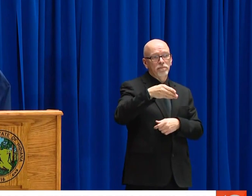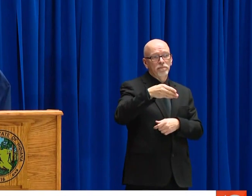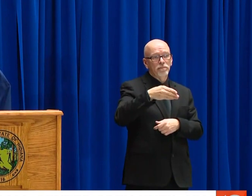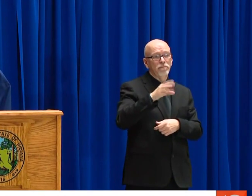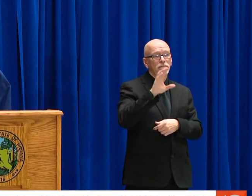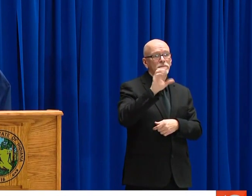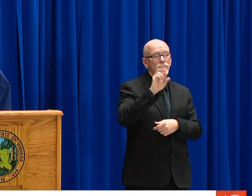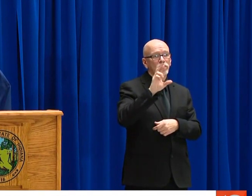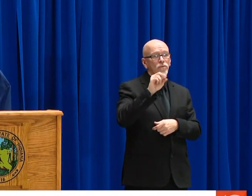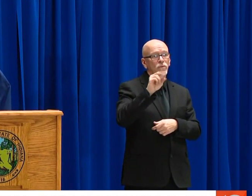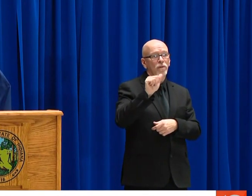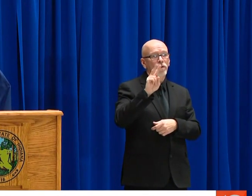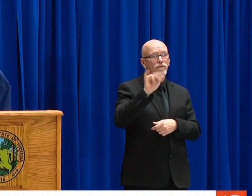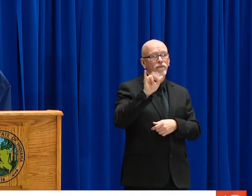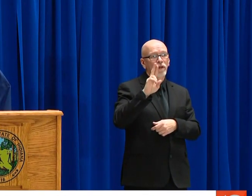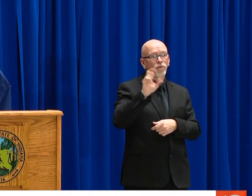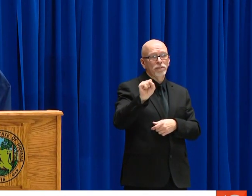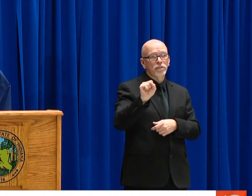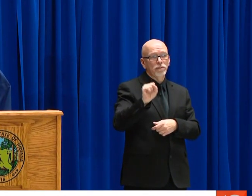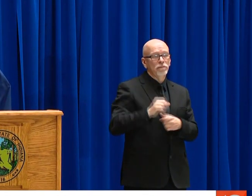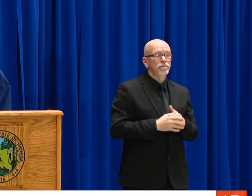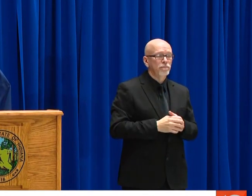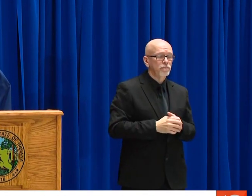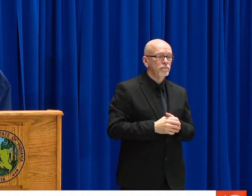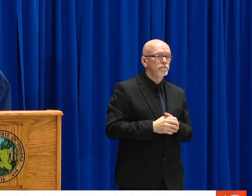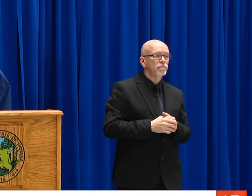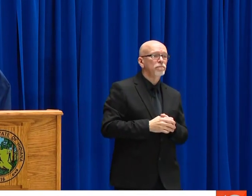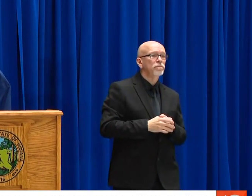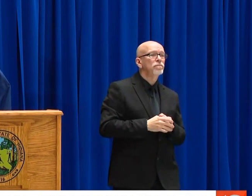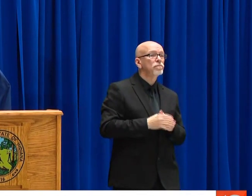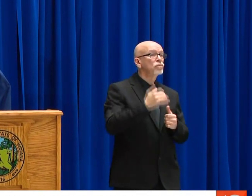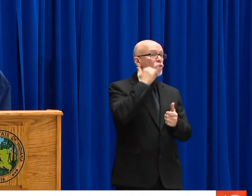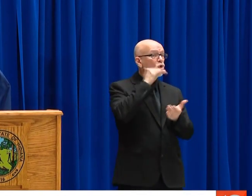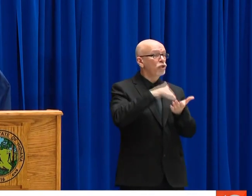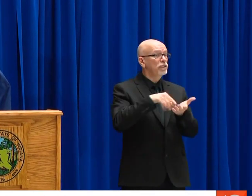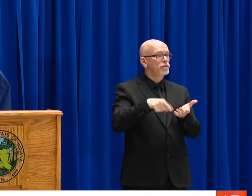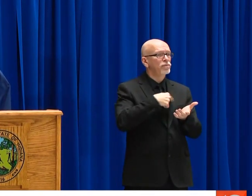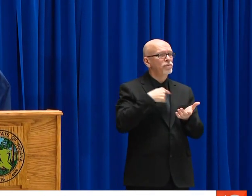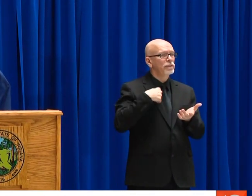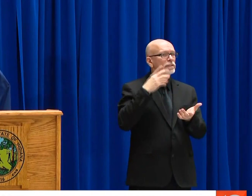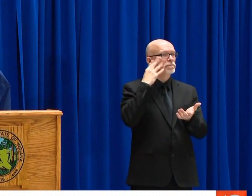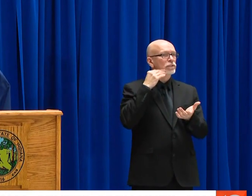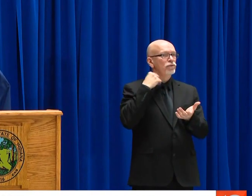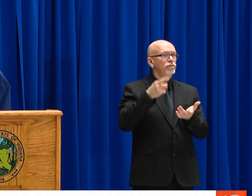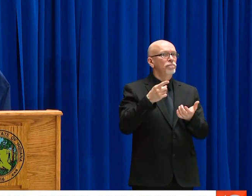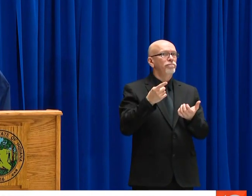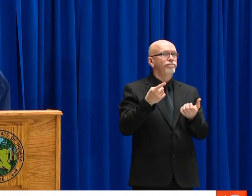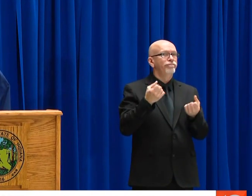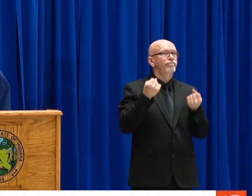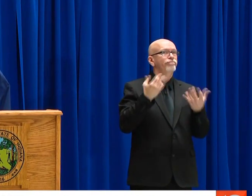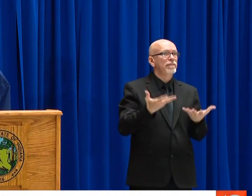AVAILABLE ON GOVERNOR HOLCOMB'S